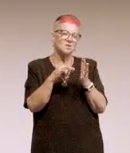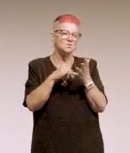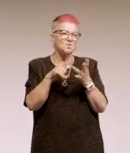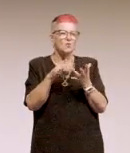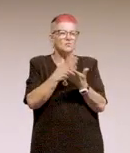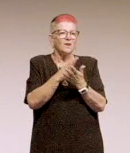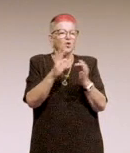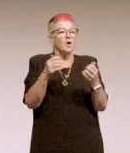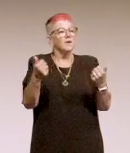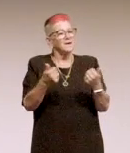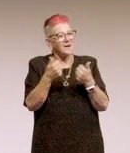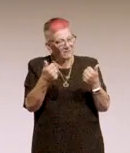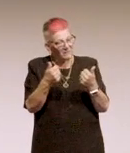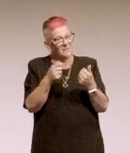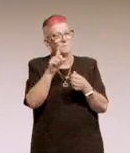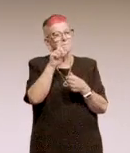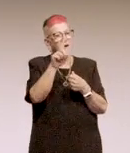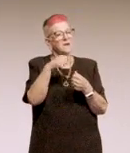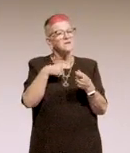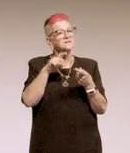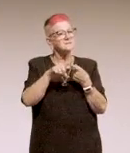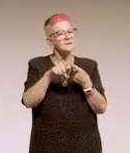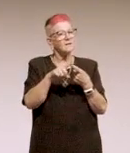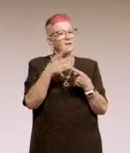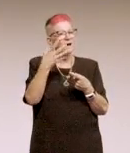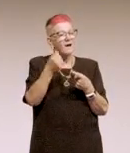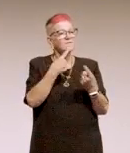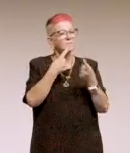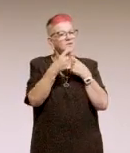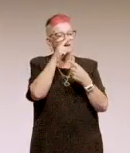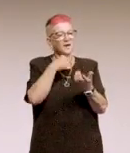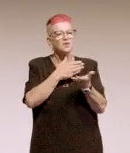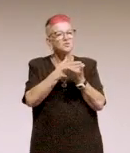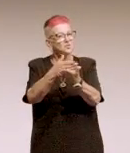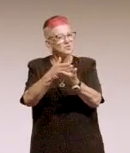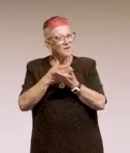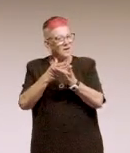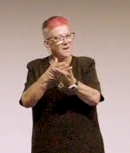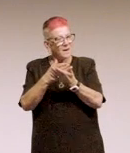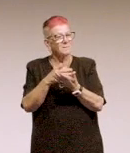So I've still got some stuff to share but, bear in mind, it is still in its infancy.